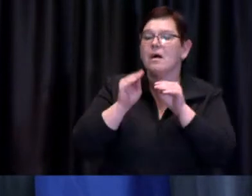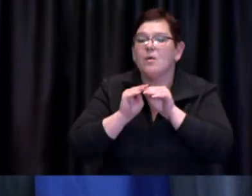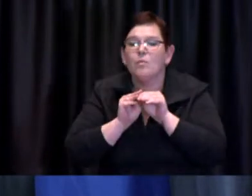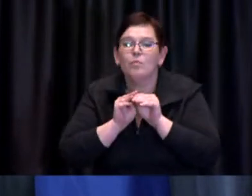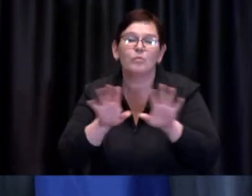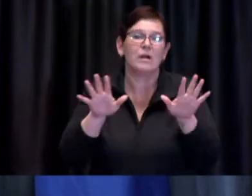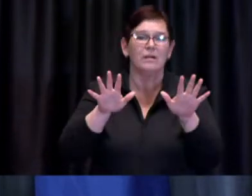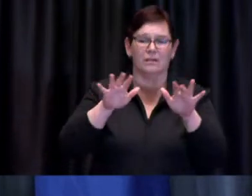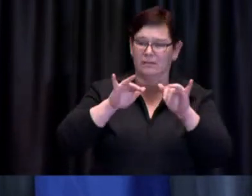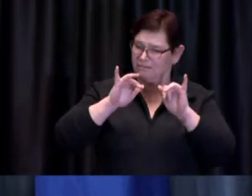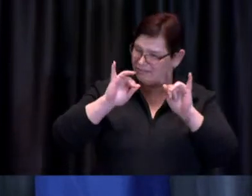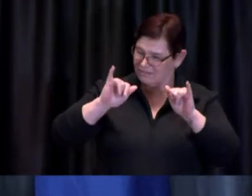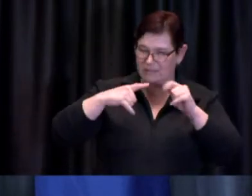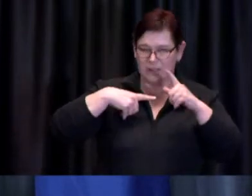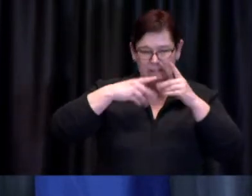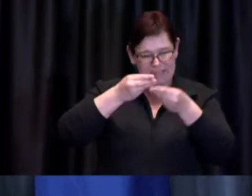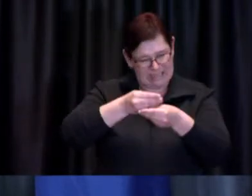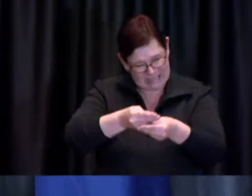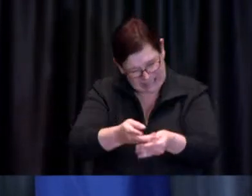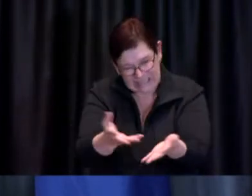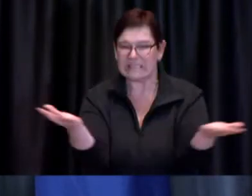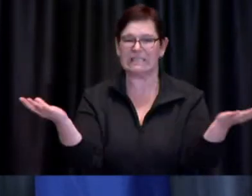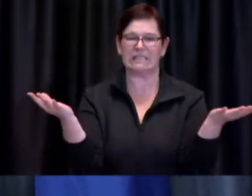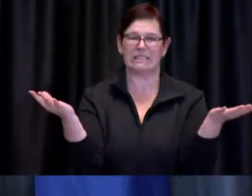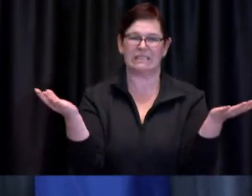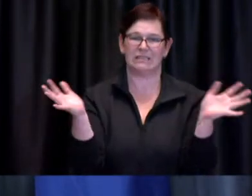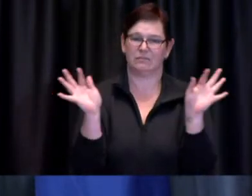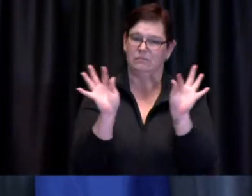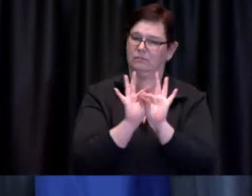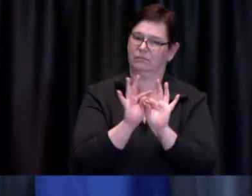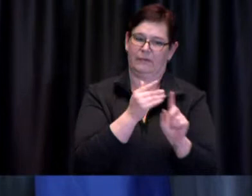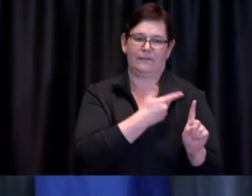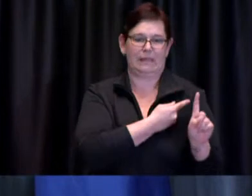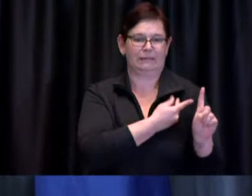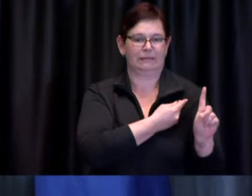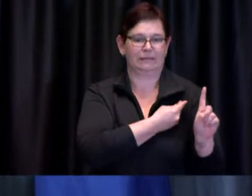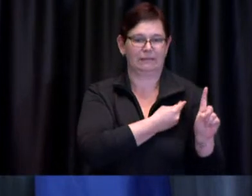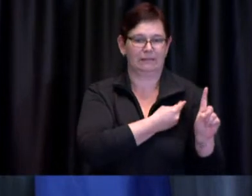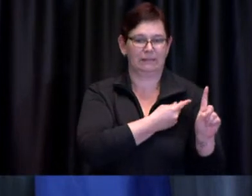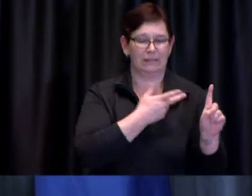and especially those that are at the highest risk and are most vulnerable and have been